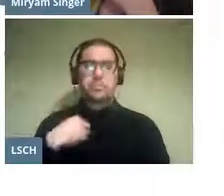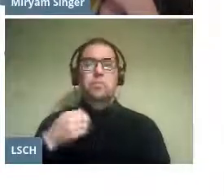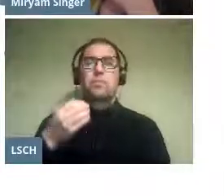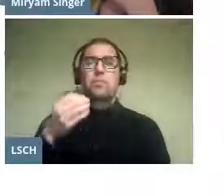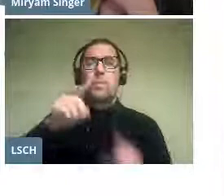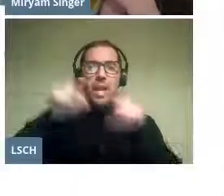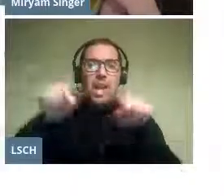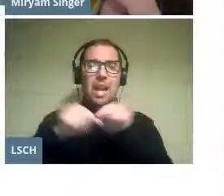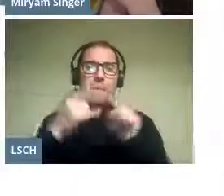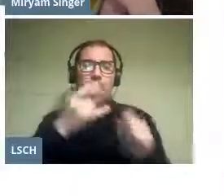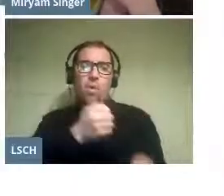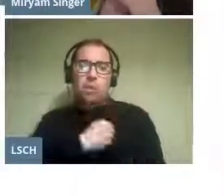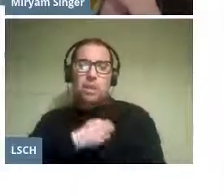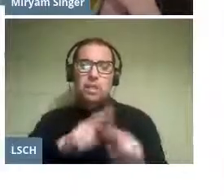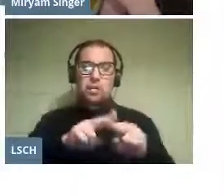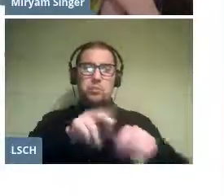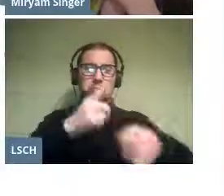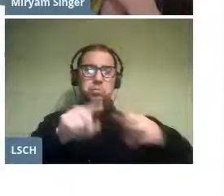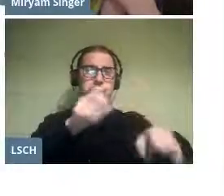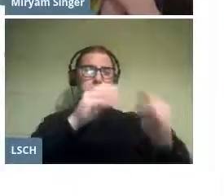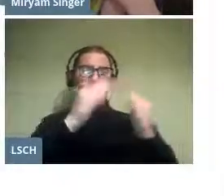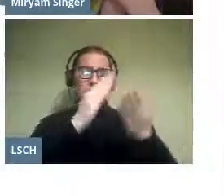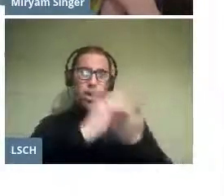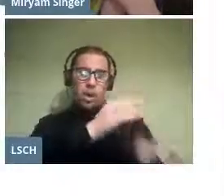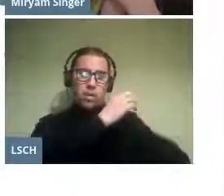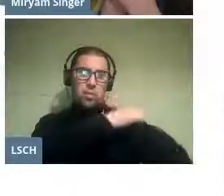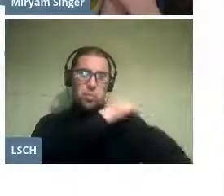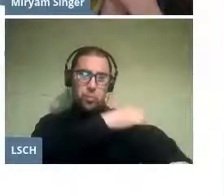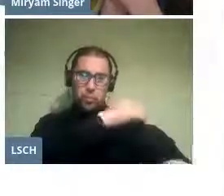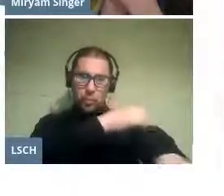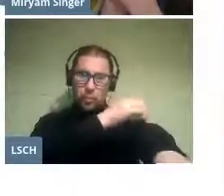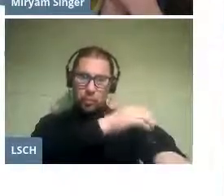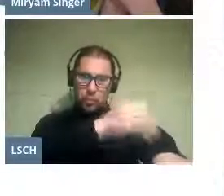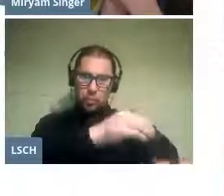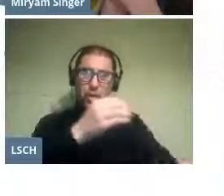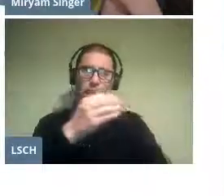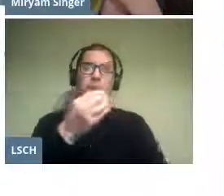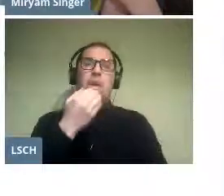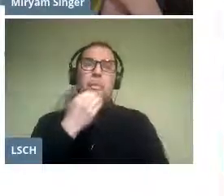toured different schools in the metropolitan region and the sixth region,